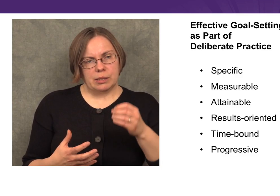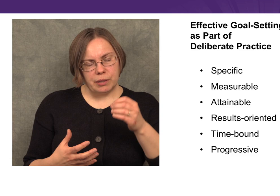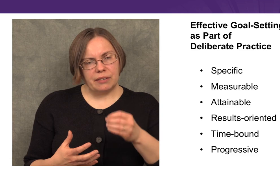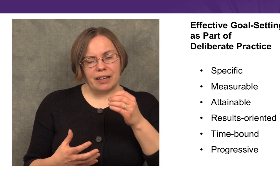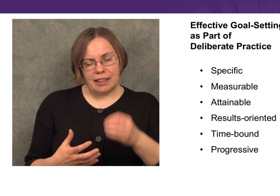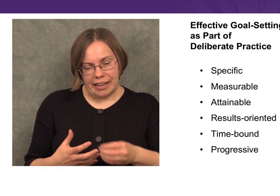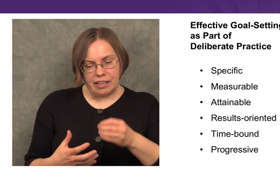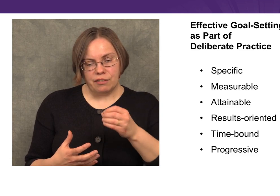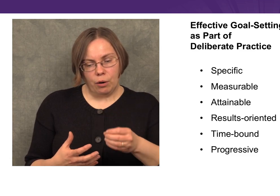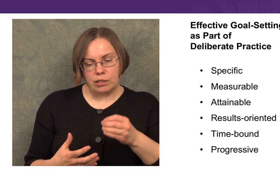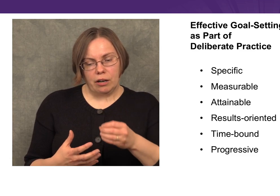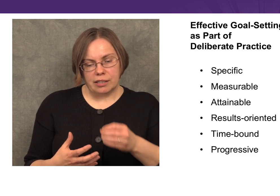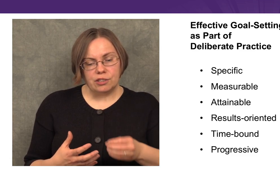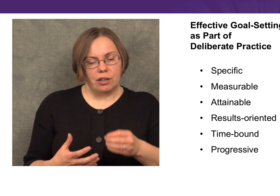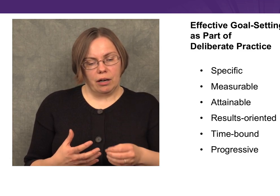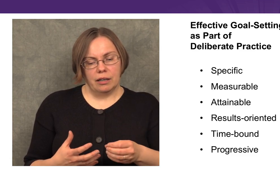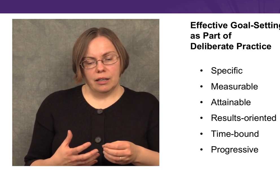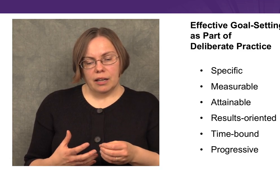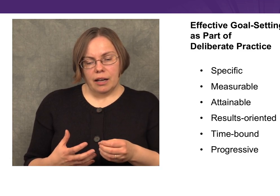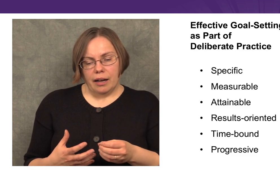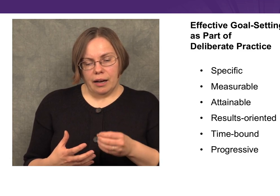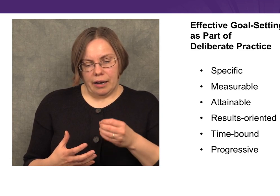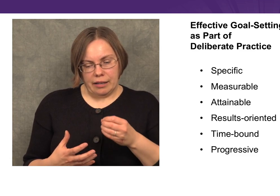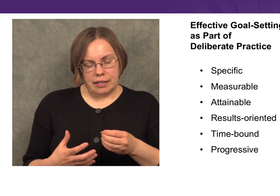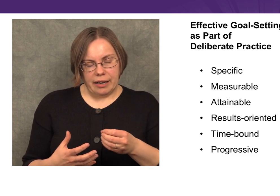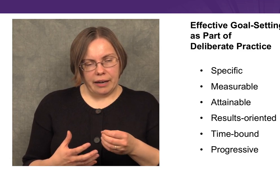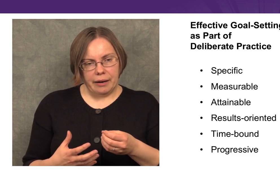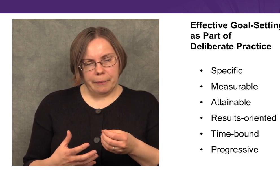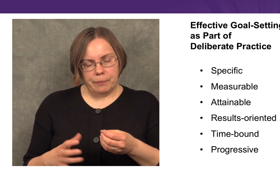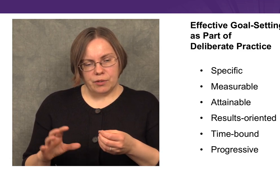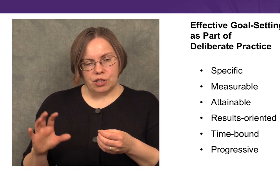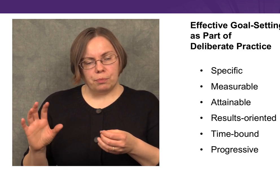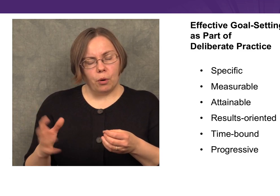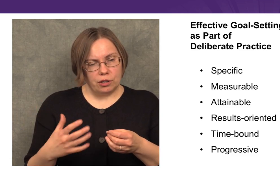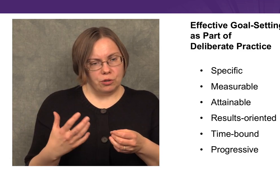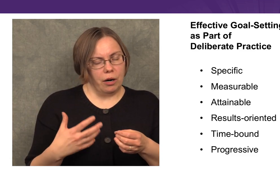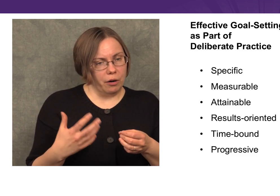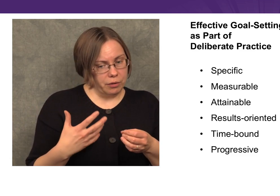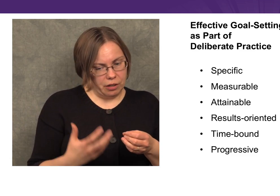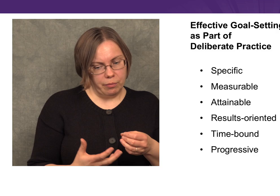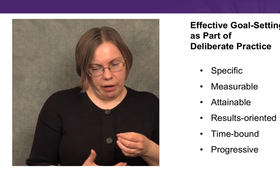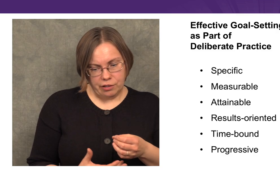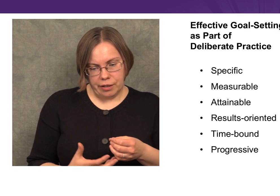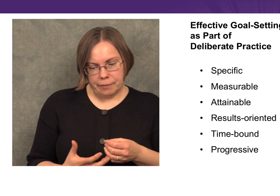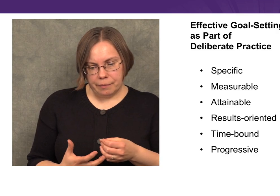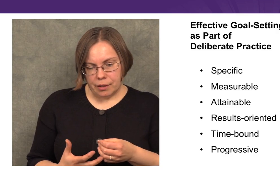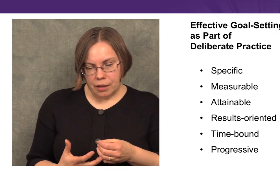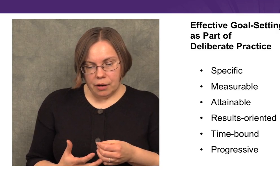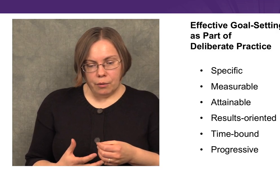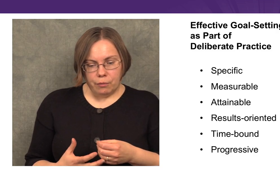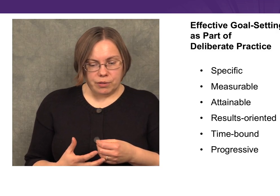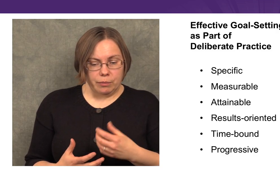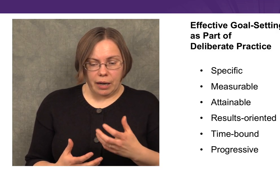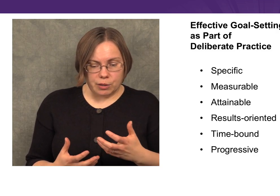a specific thing to focus our attention on, as a support to our own self-monitoring.